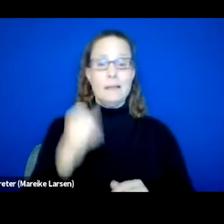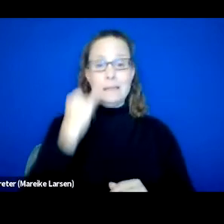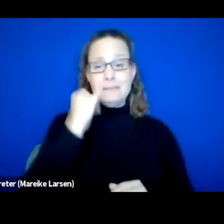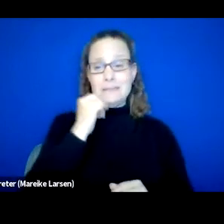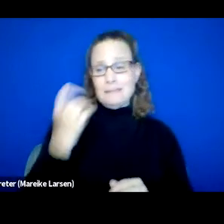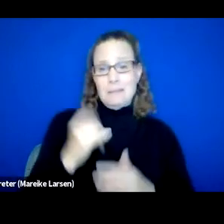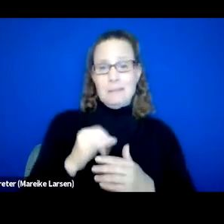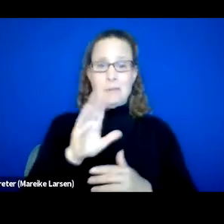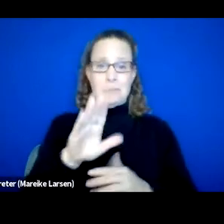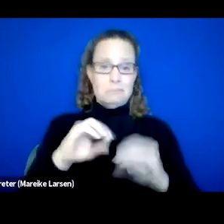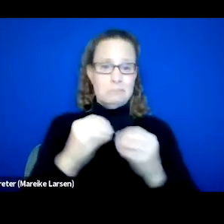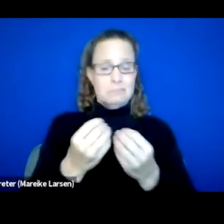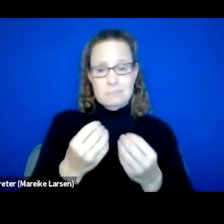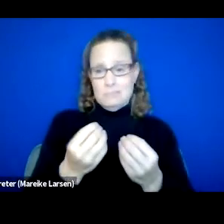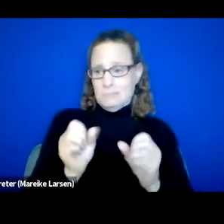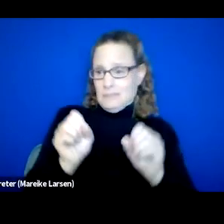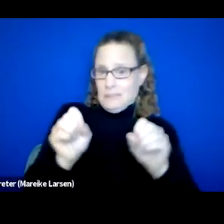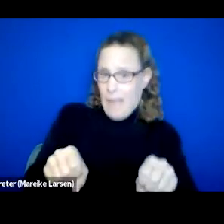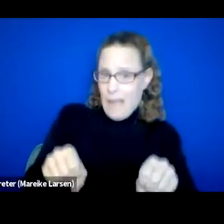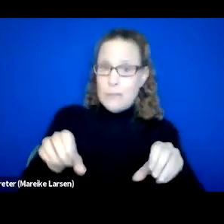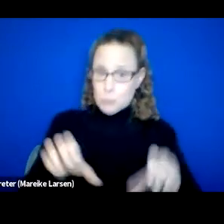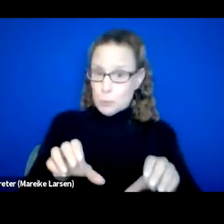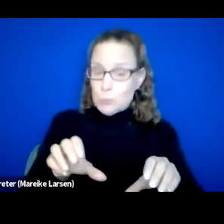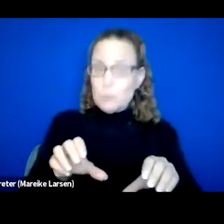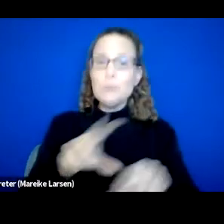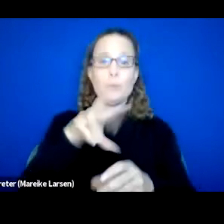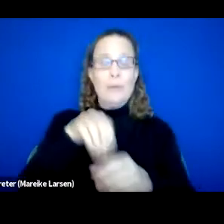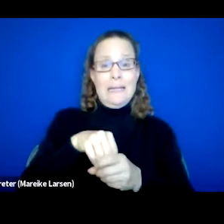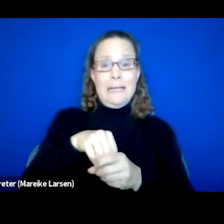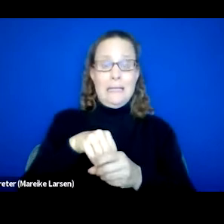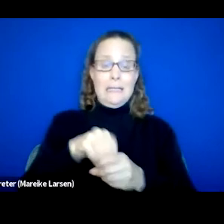that your organization has capacity to do within the organization